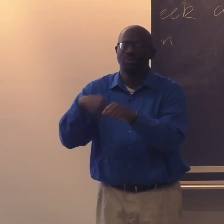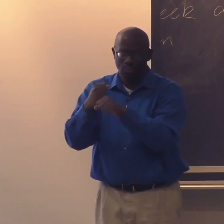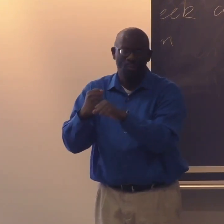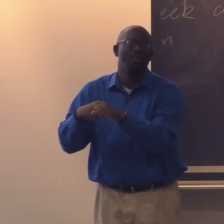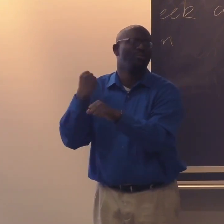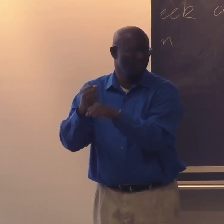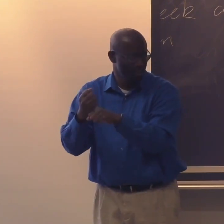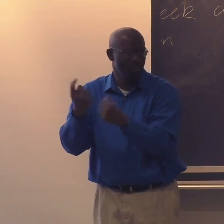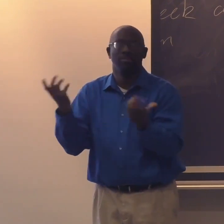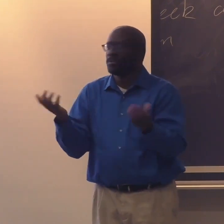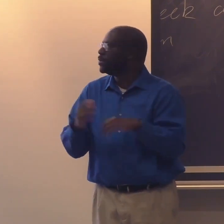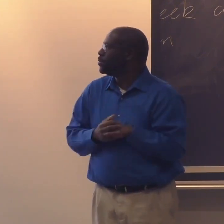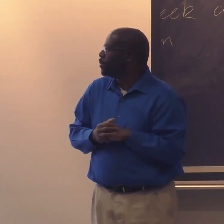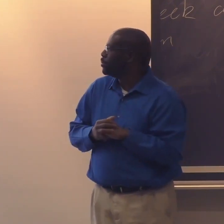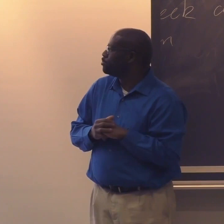And this has happened for years upon years.